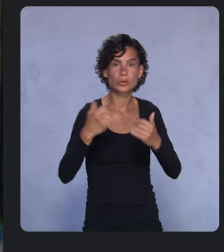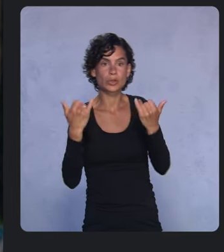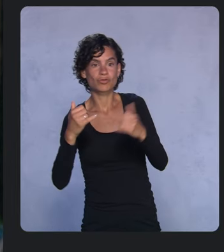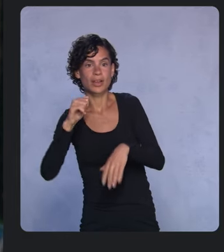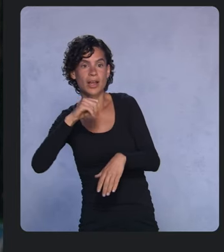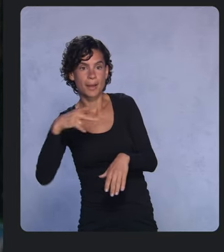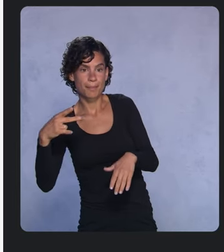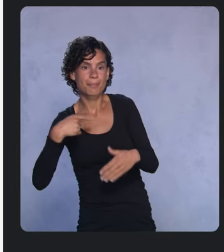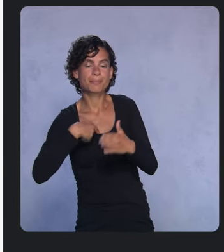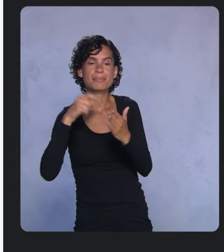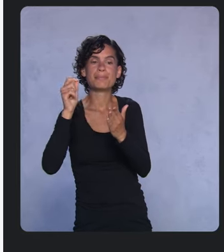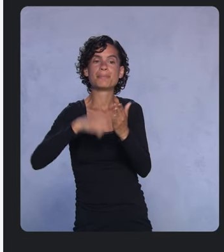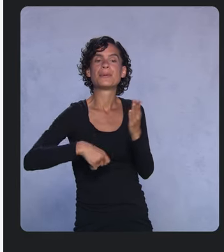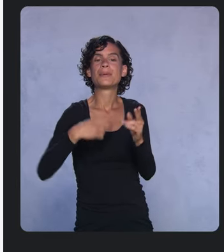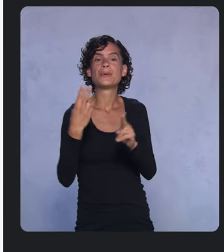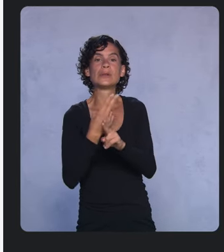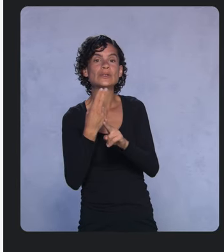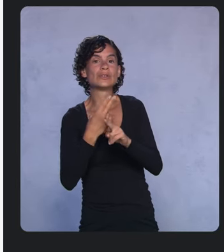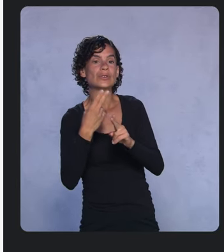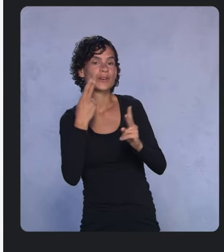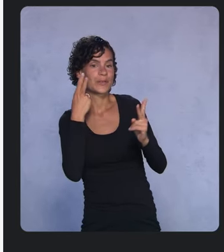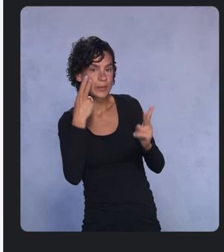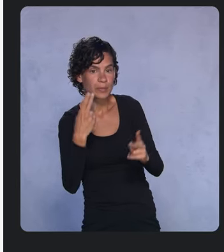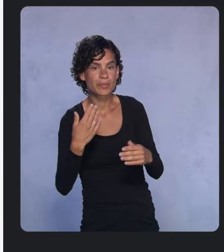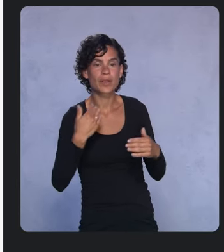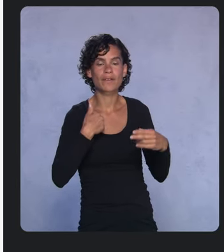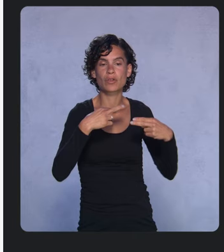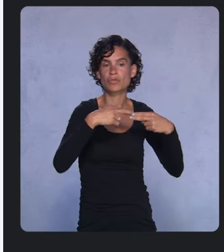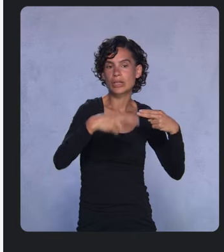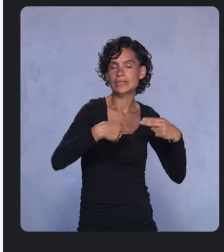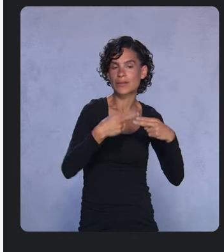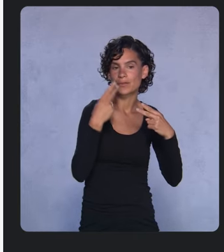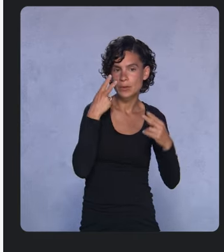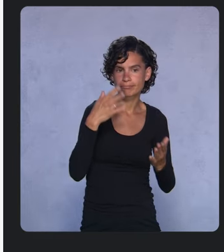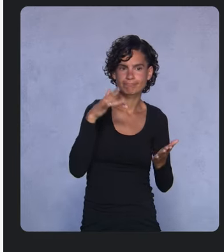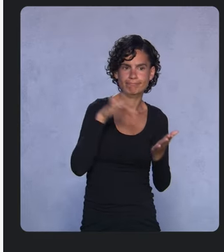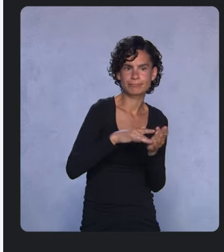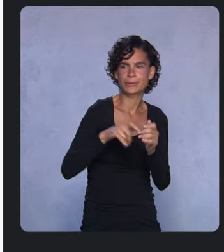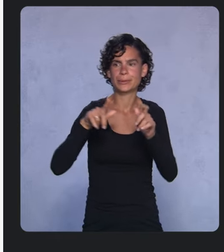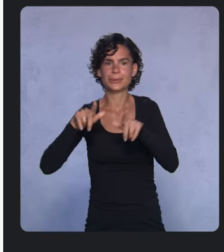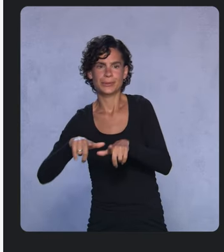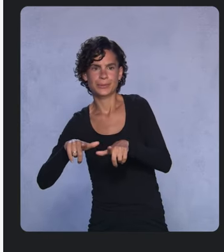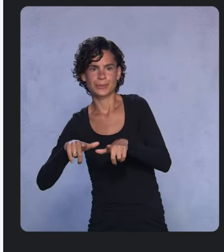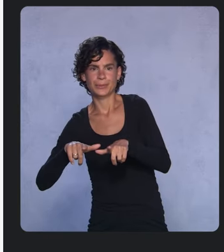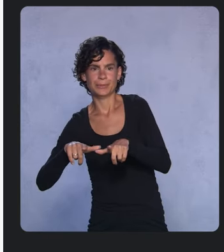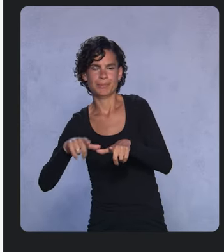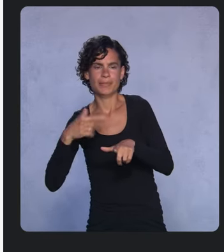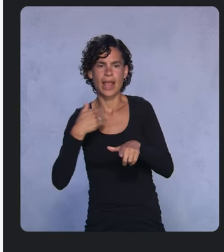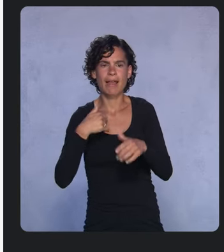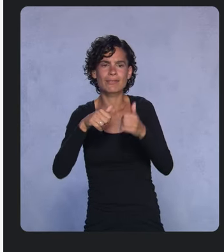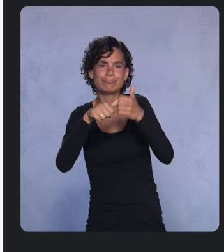I have a recycler view, and when I click on an item, it takes me to the next fragment. I have a nested scroll view, I have a FAB, and a bunch of other views.